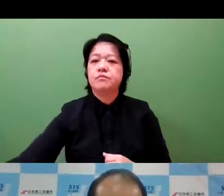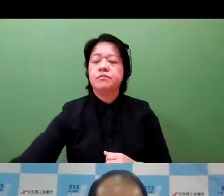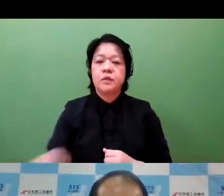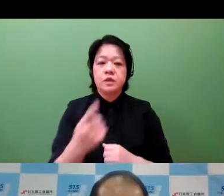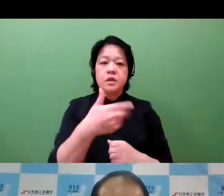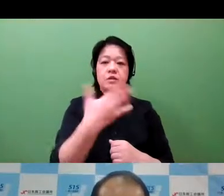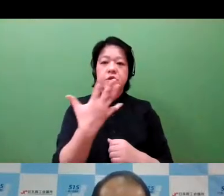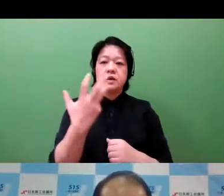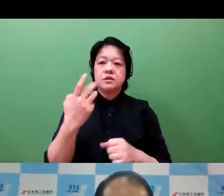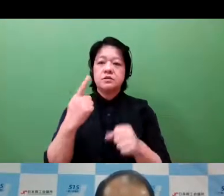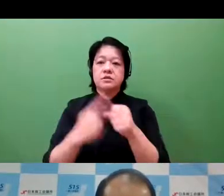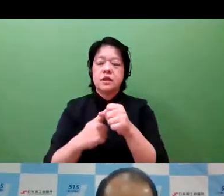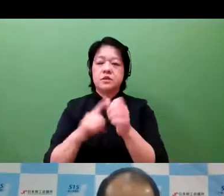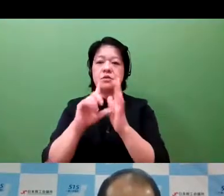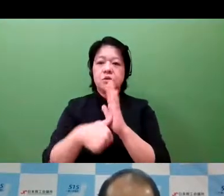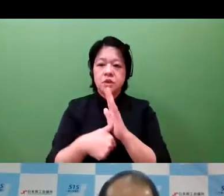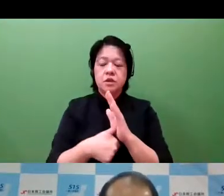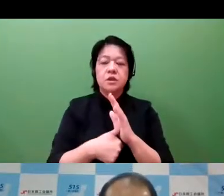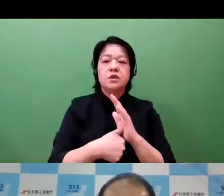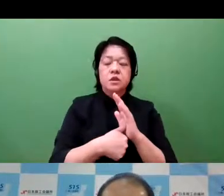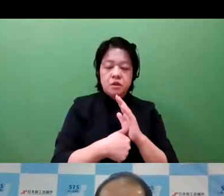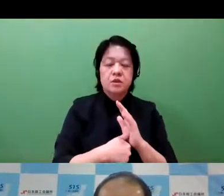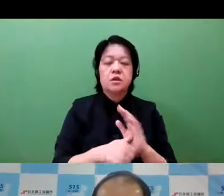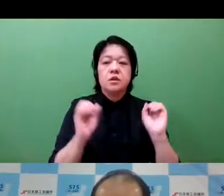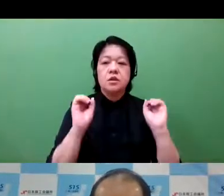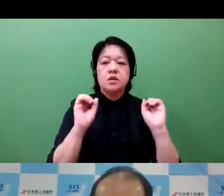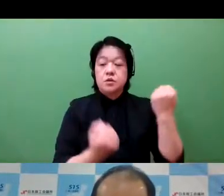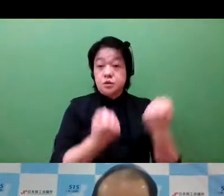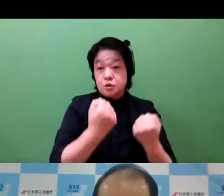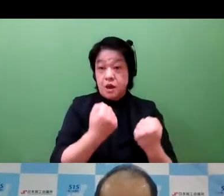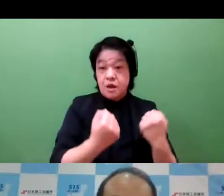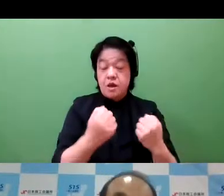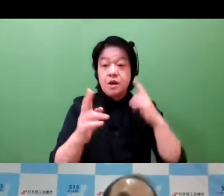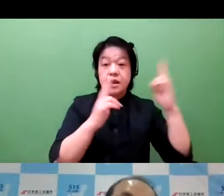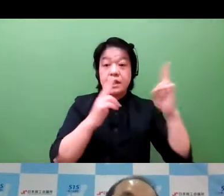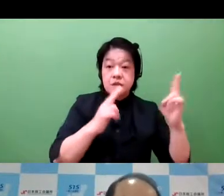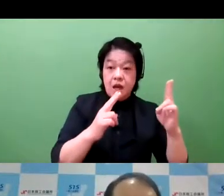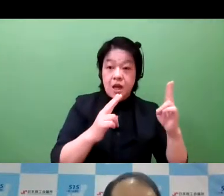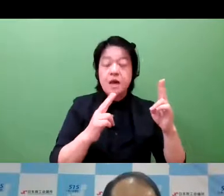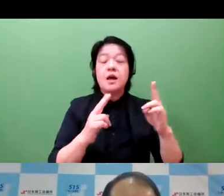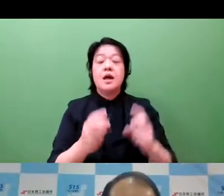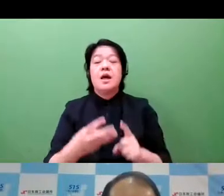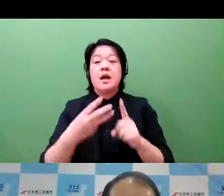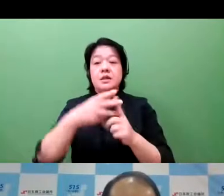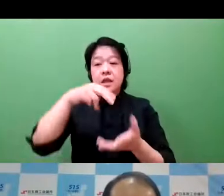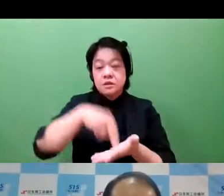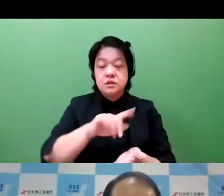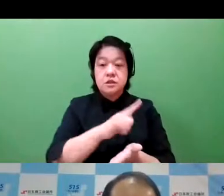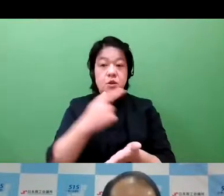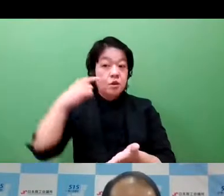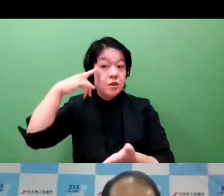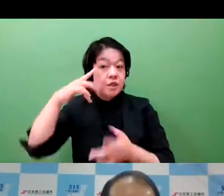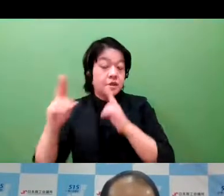Up until the '80s, Toyota, Nissan-- these are auto companies-- and also Hitachi, Toshiba Panasonic